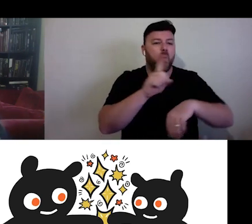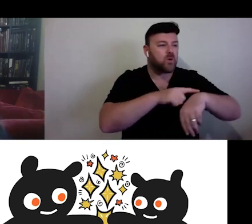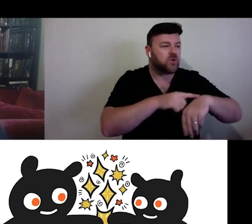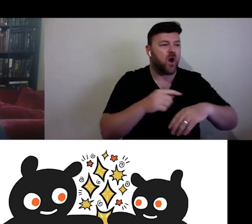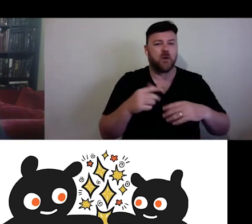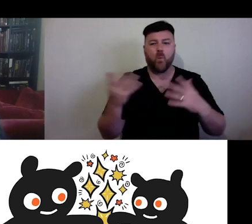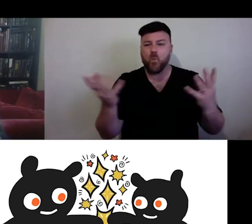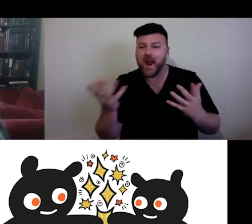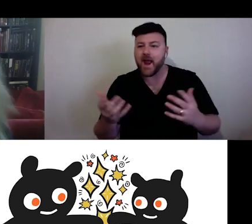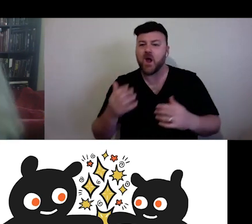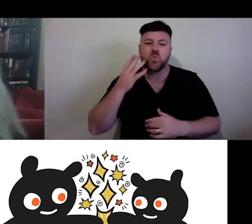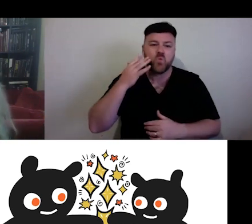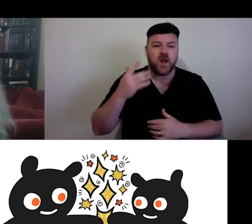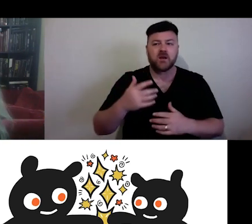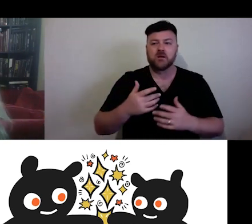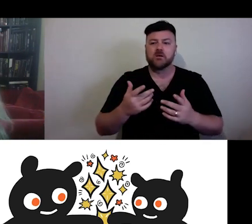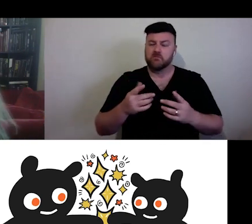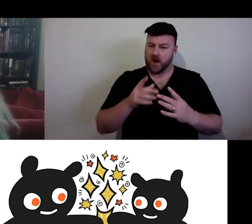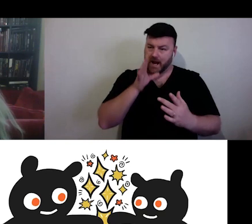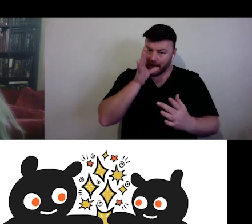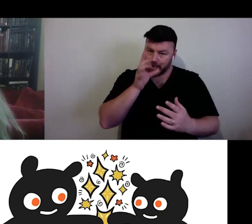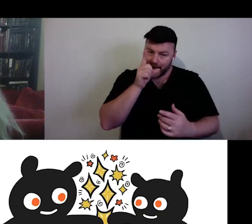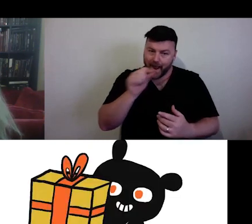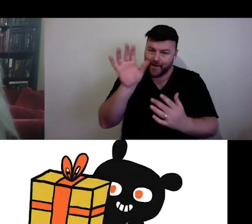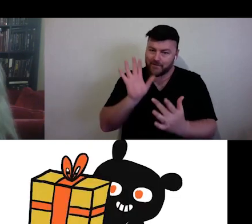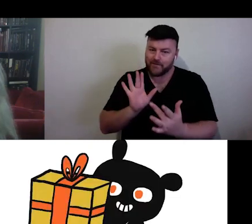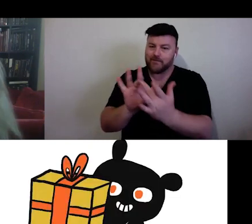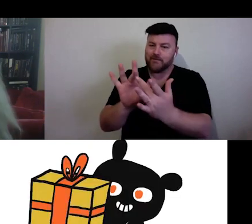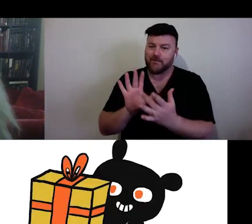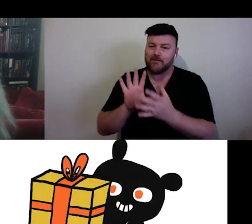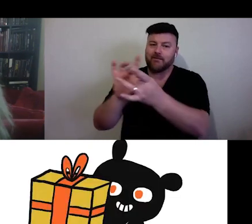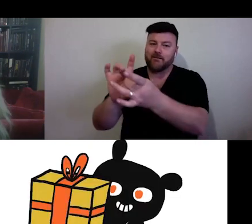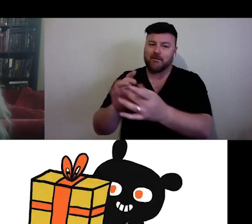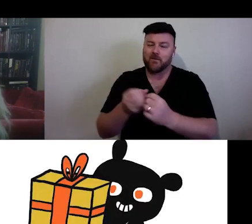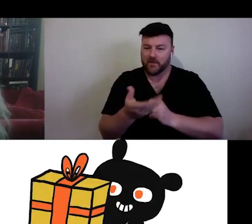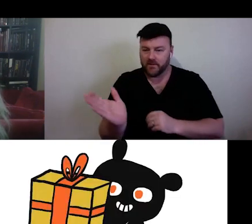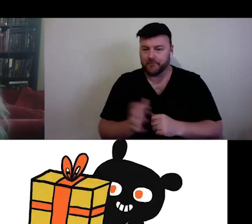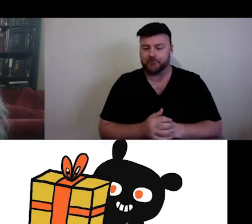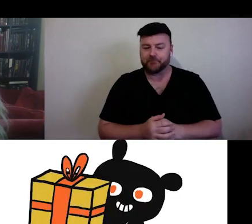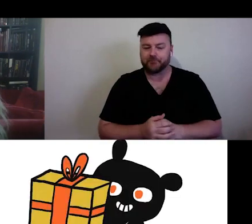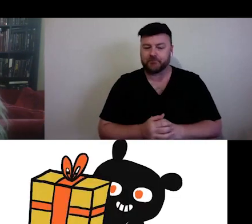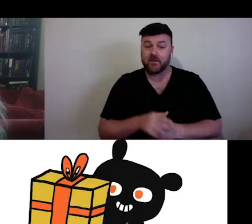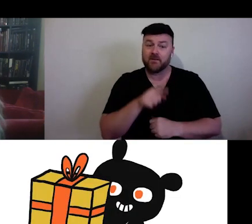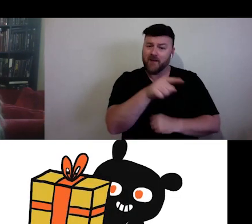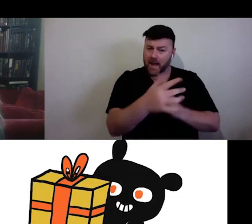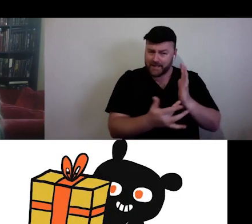apart. And what we do with these technologies is the based on a